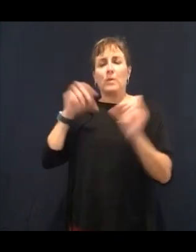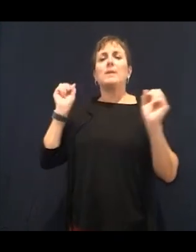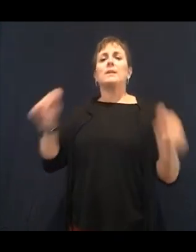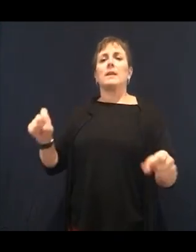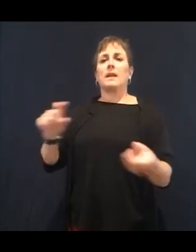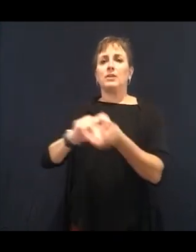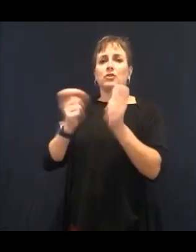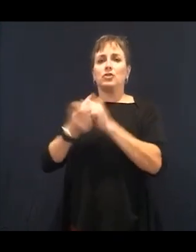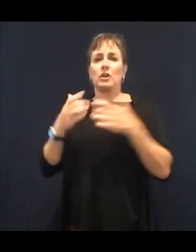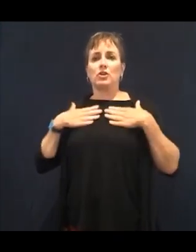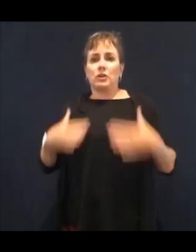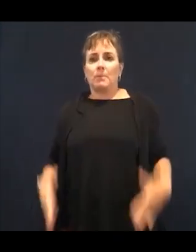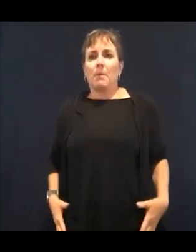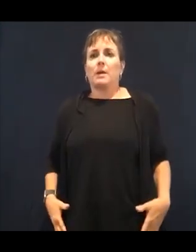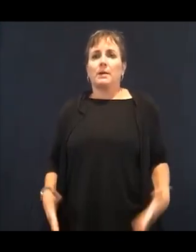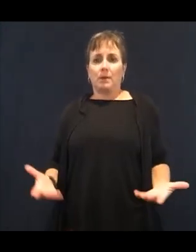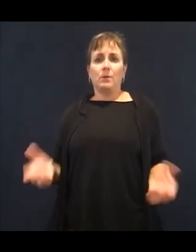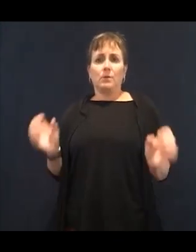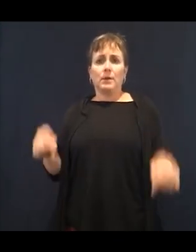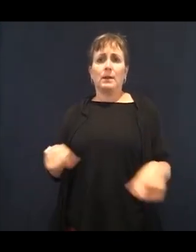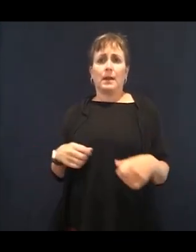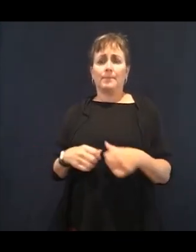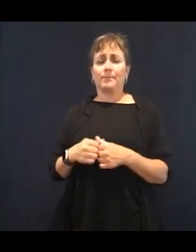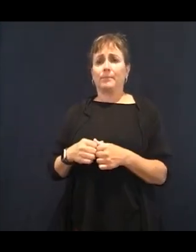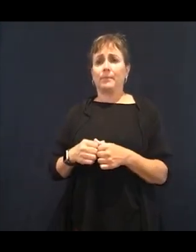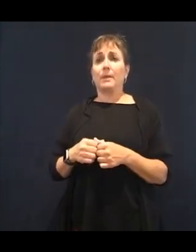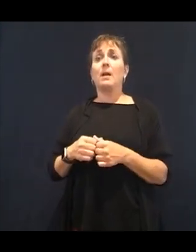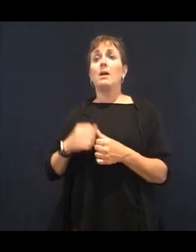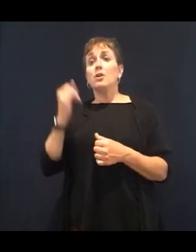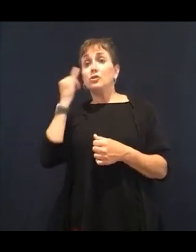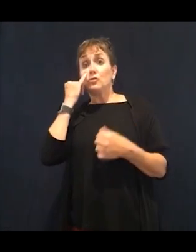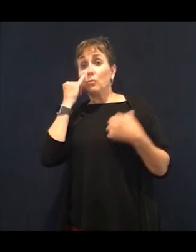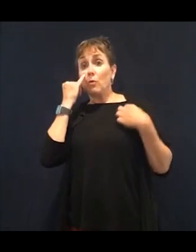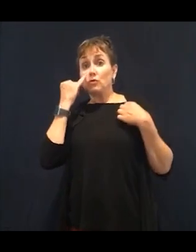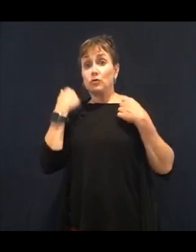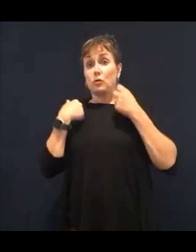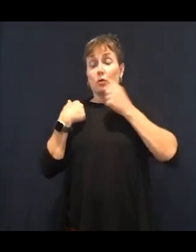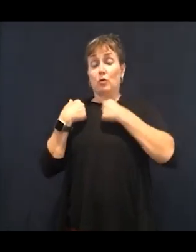remove cancer cells from our body. But if our cells don't turn over and repair